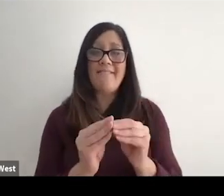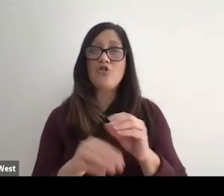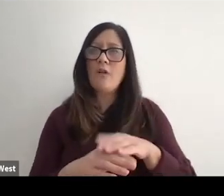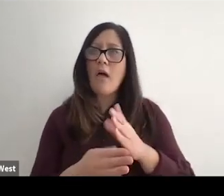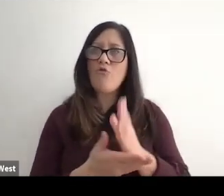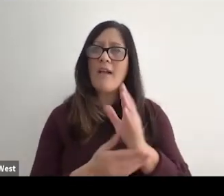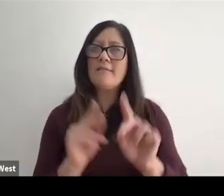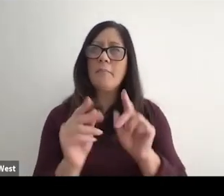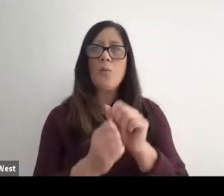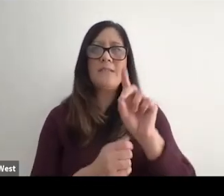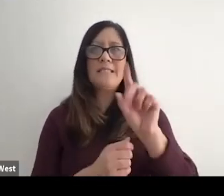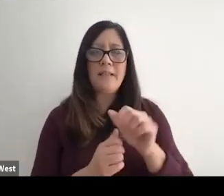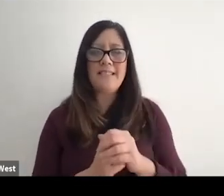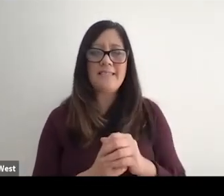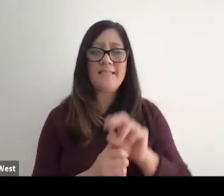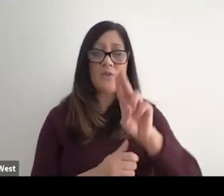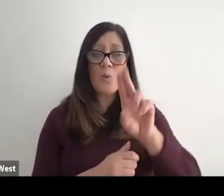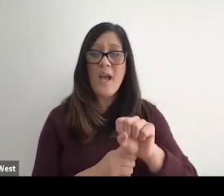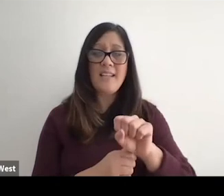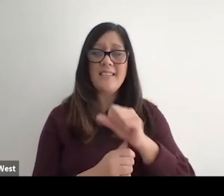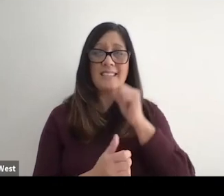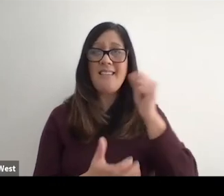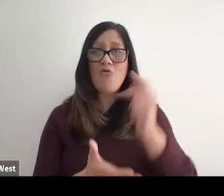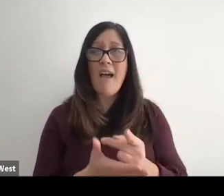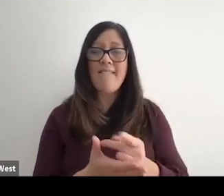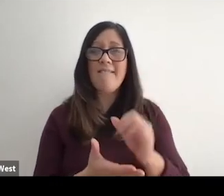With disabilities United States is not ratified that convention. And why is that?